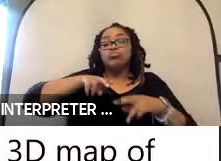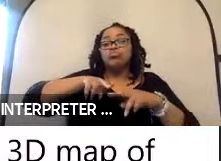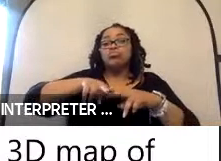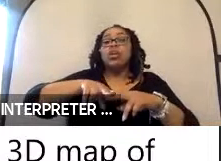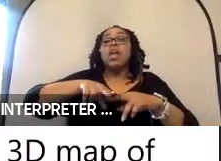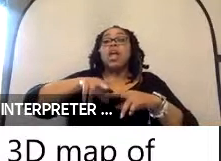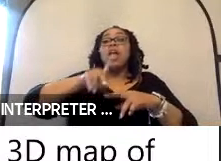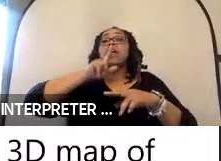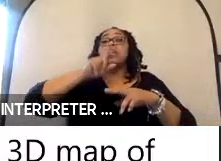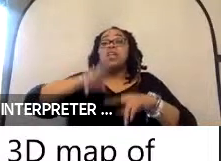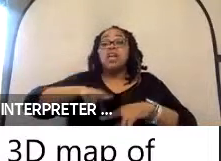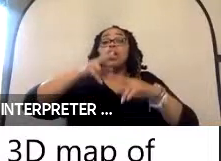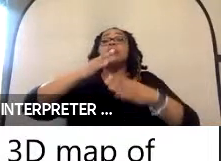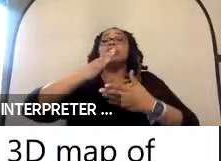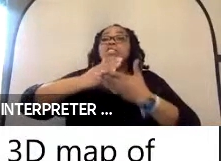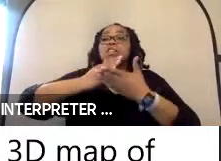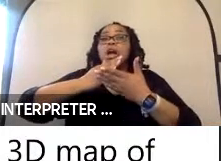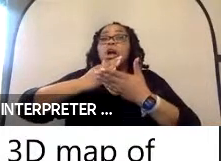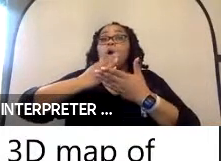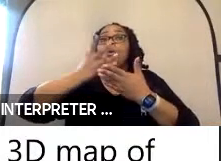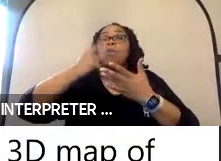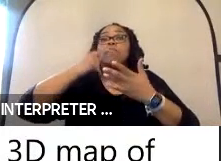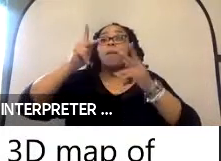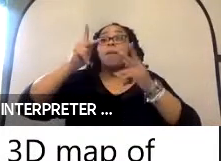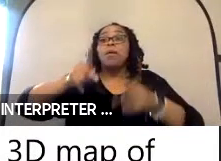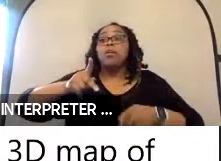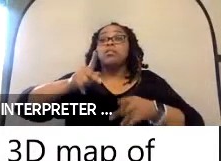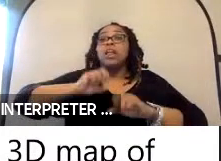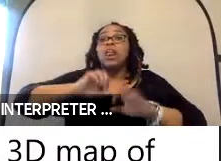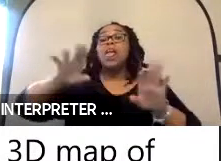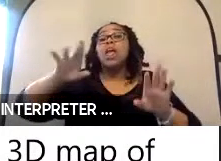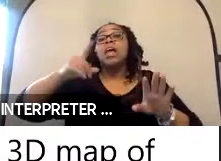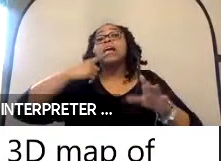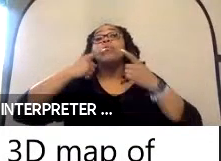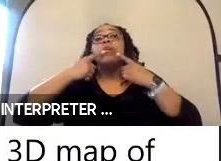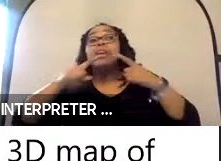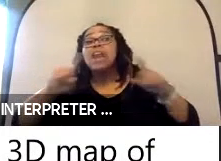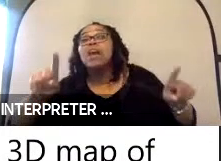lift stops, it waits for the space to clear. It announces to the user that the lift is